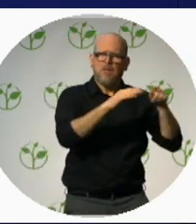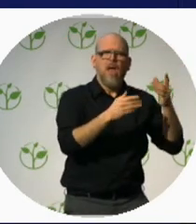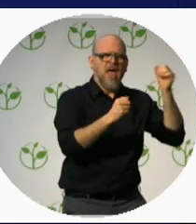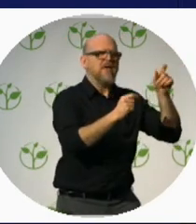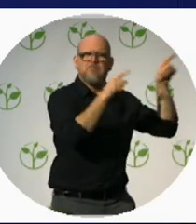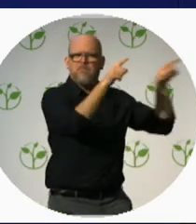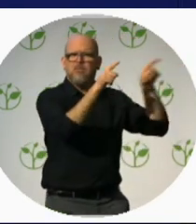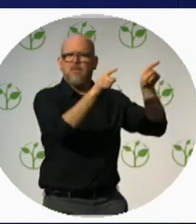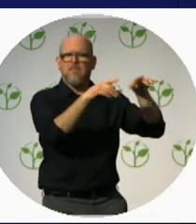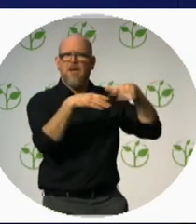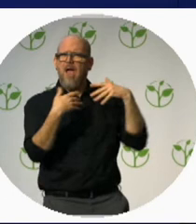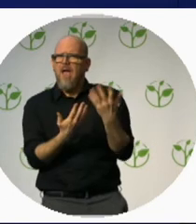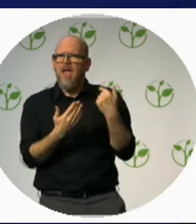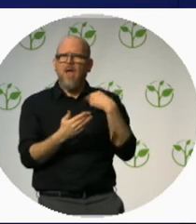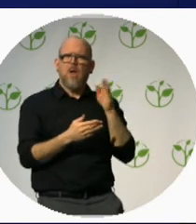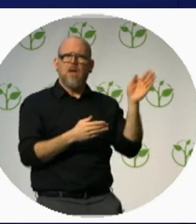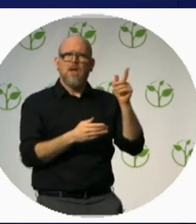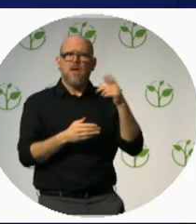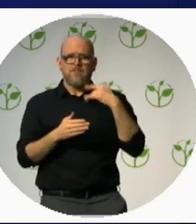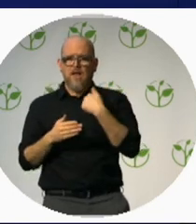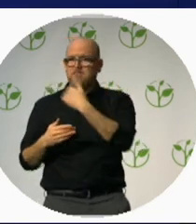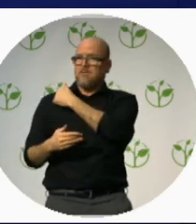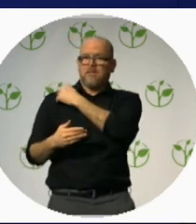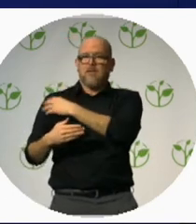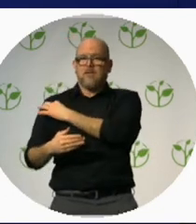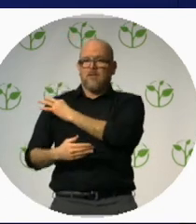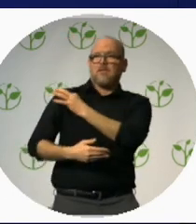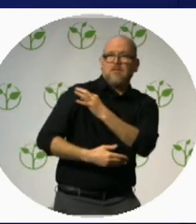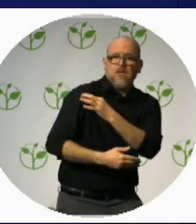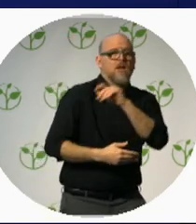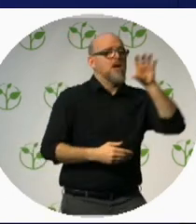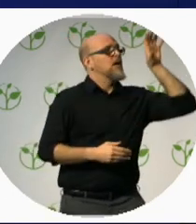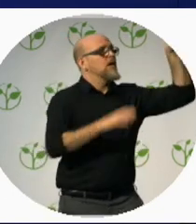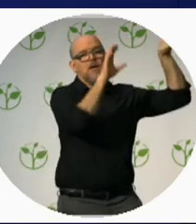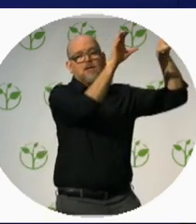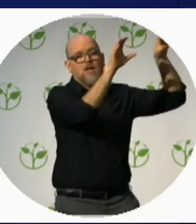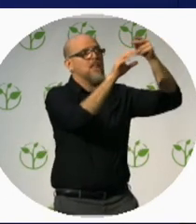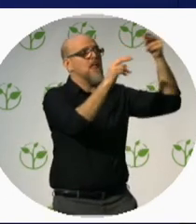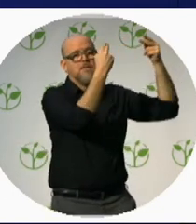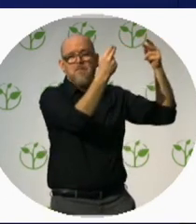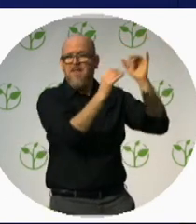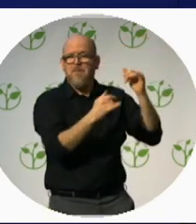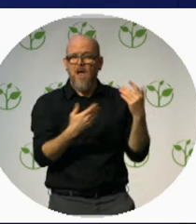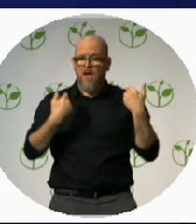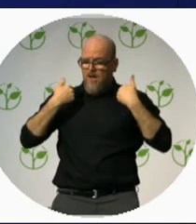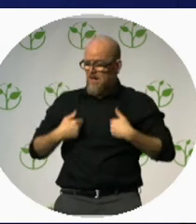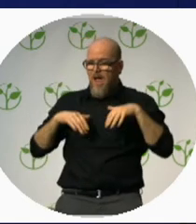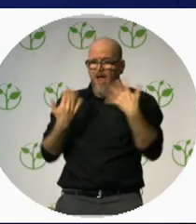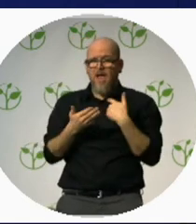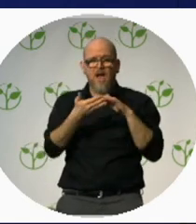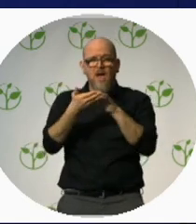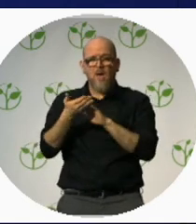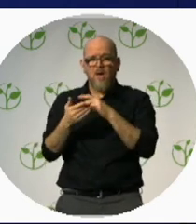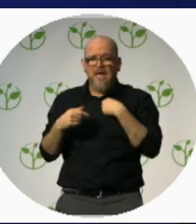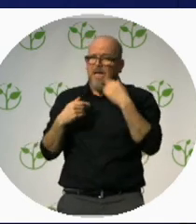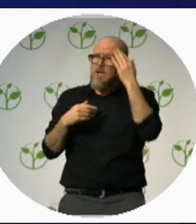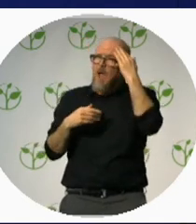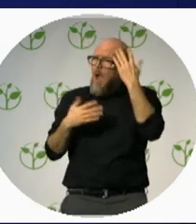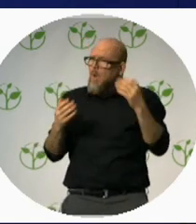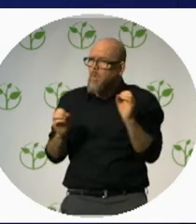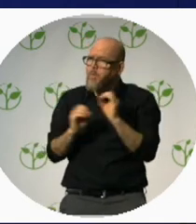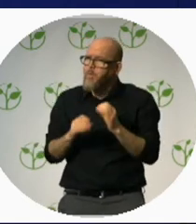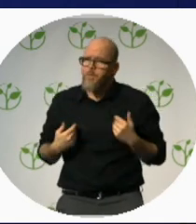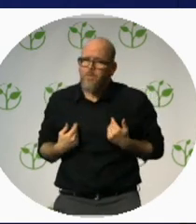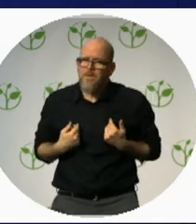That’s for us to decide, because conventions are maintained only by our beliefs.